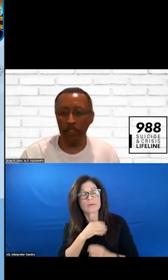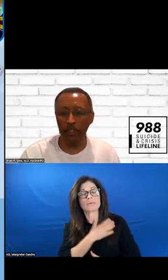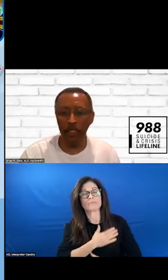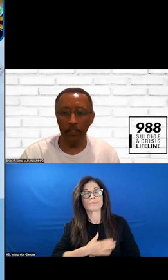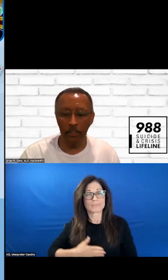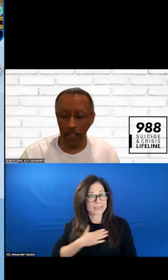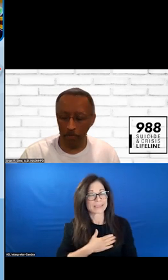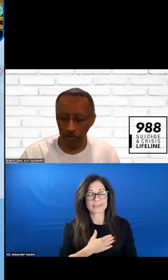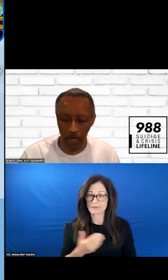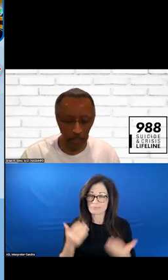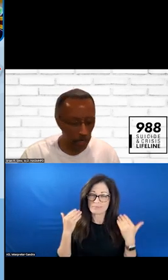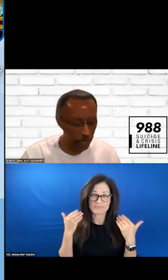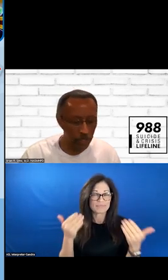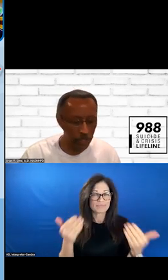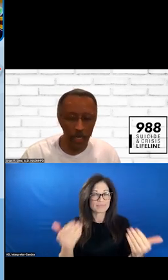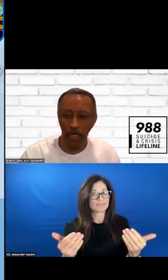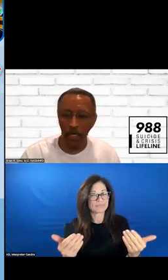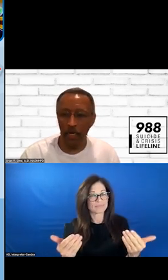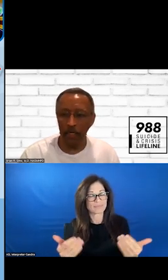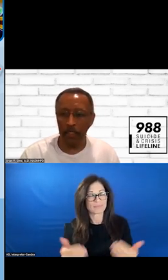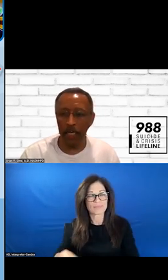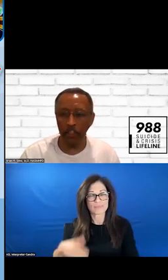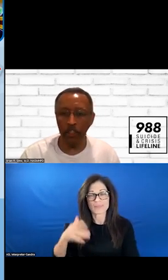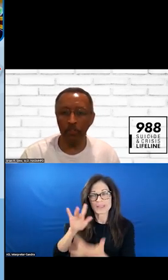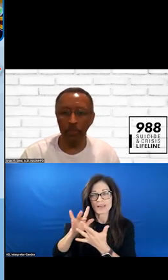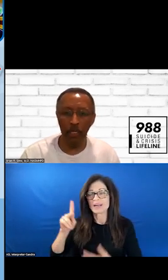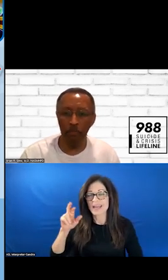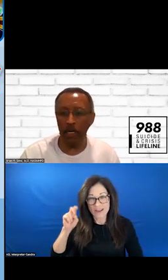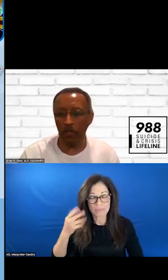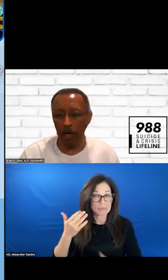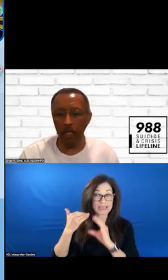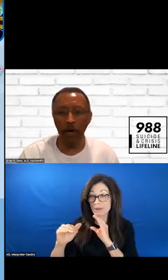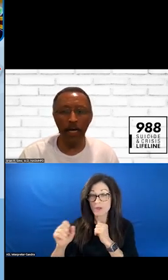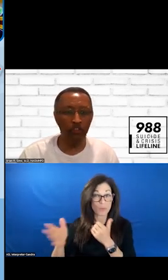HESITATE TO GIVE KAREN A CONNECTION THROUGH EMAIL OR OTHERWISE.